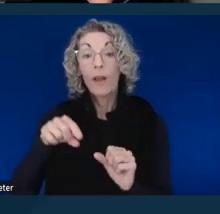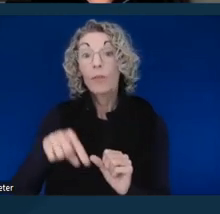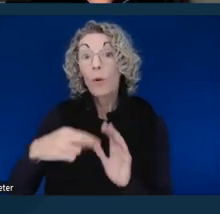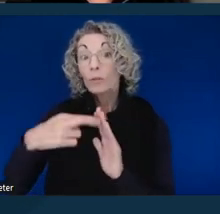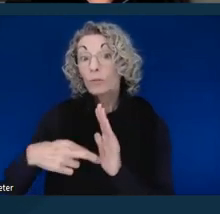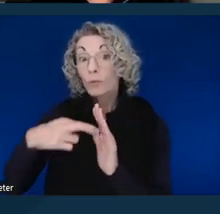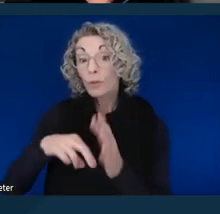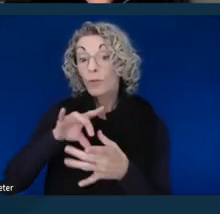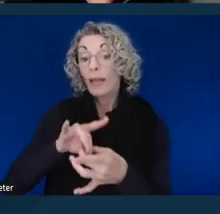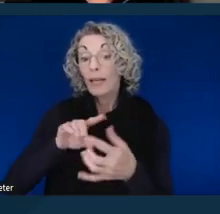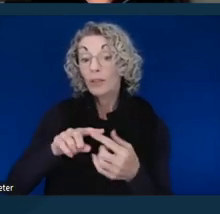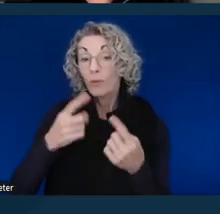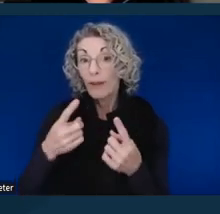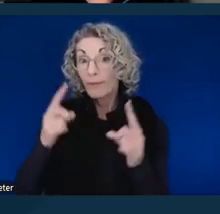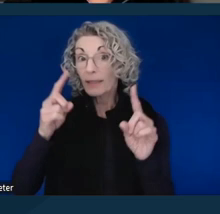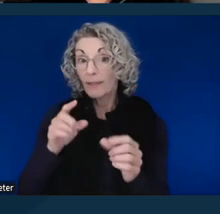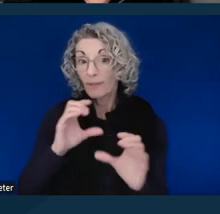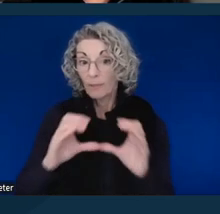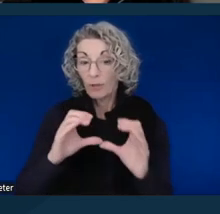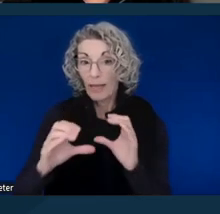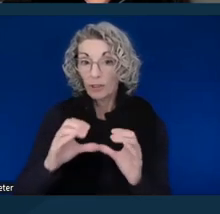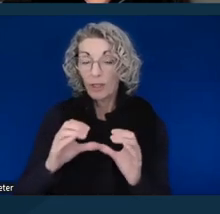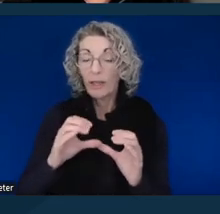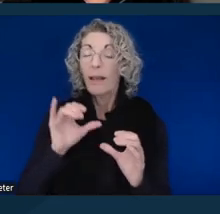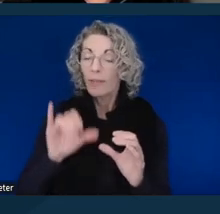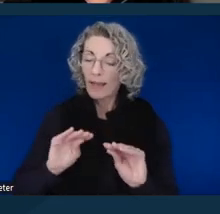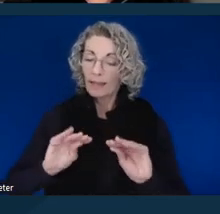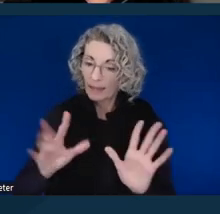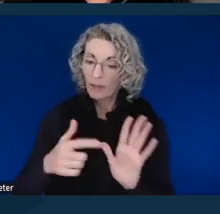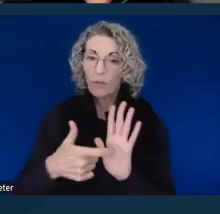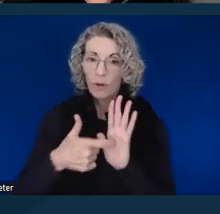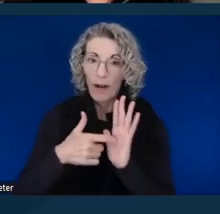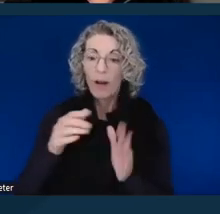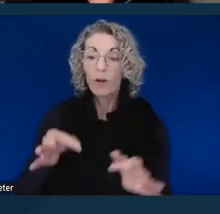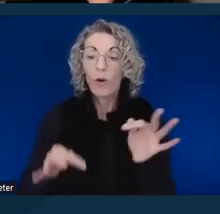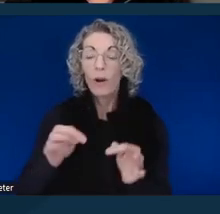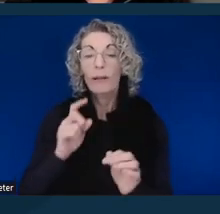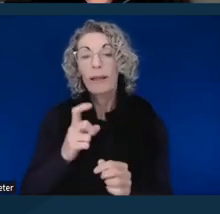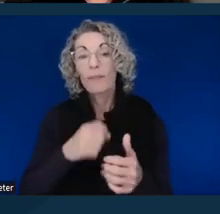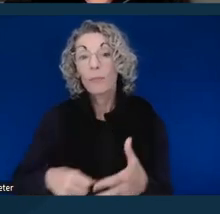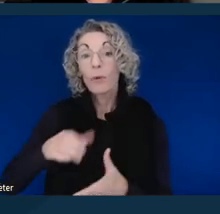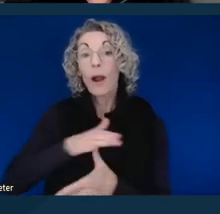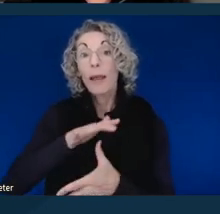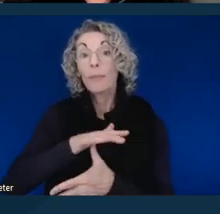with effective communication expressly require that the court give primary consideration